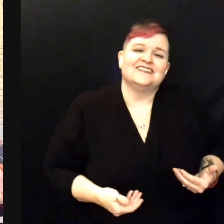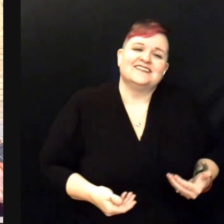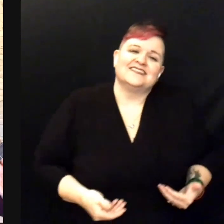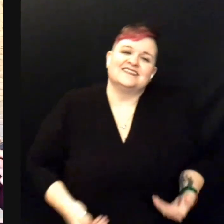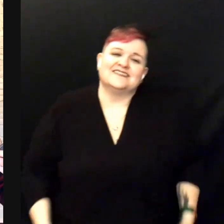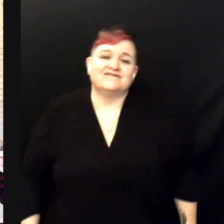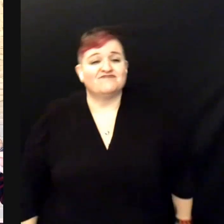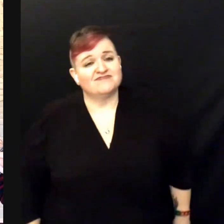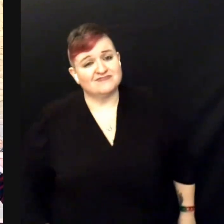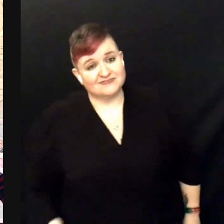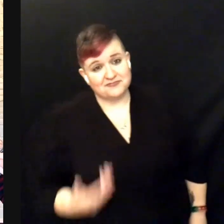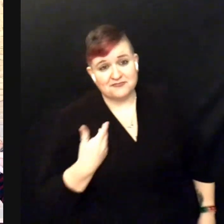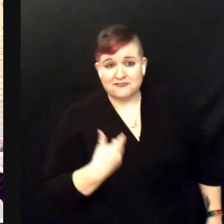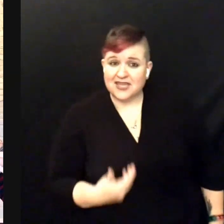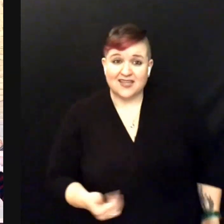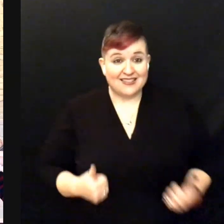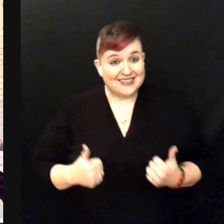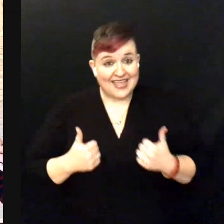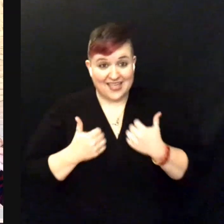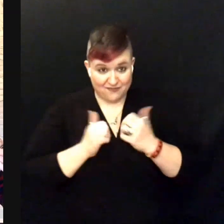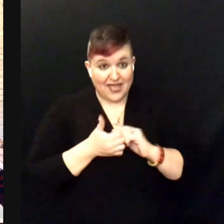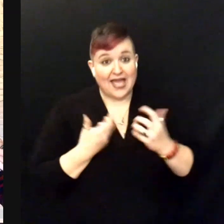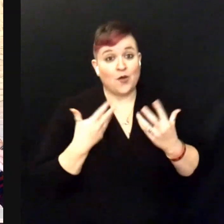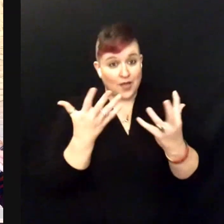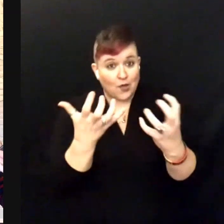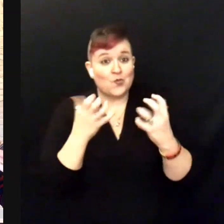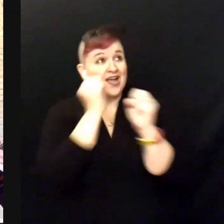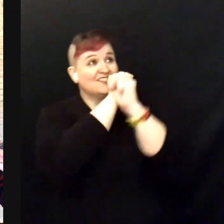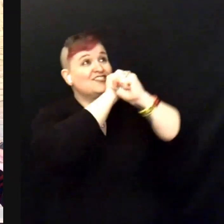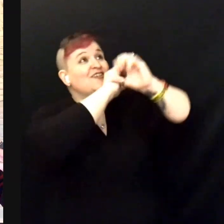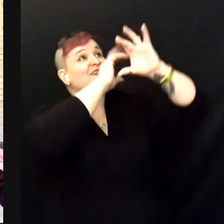I don't live the way I want to